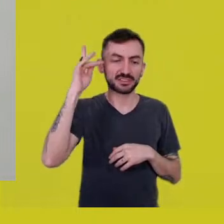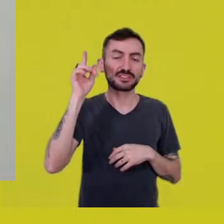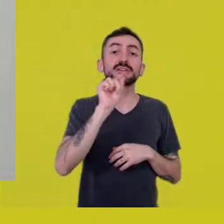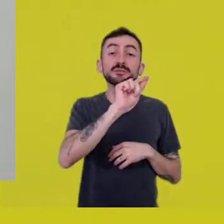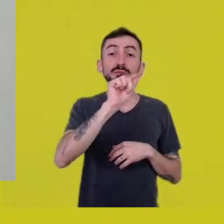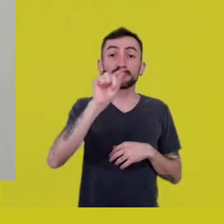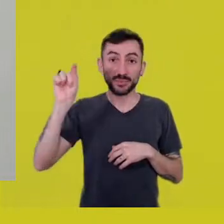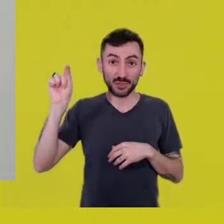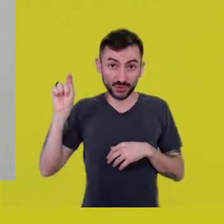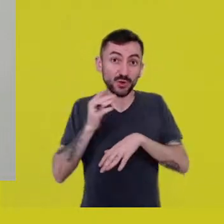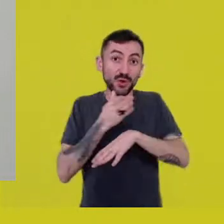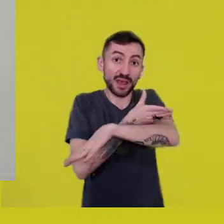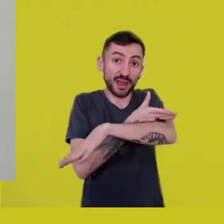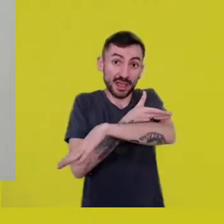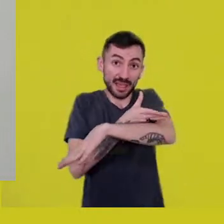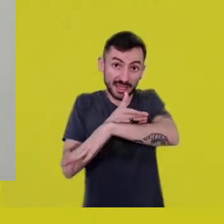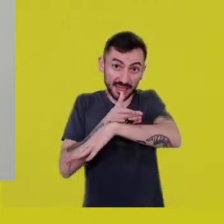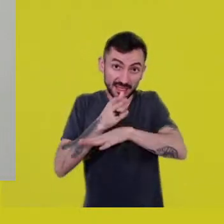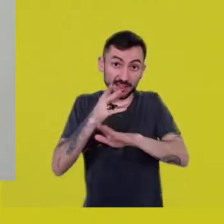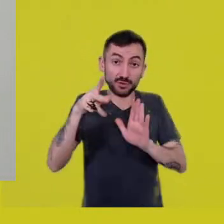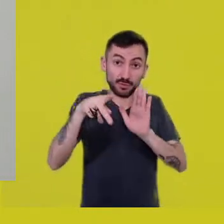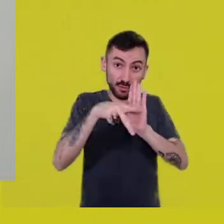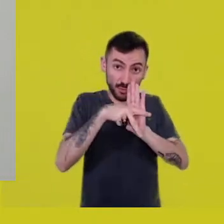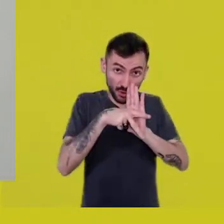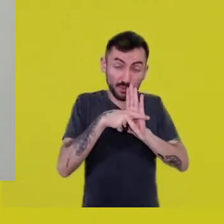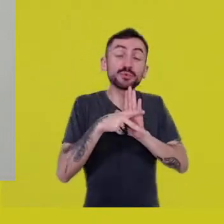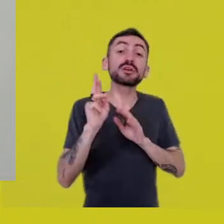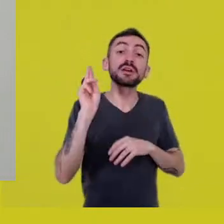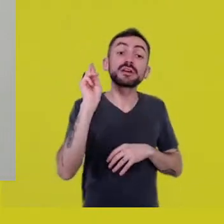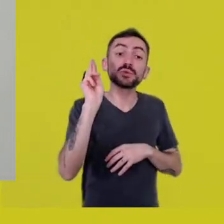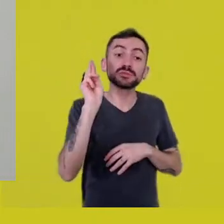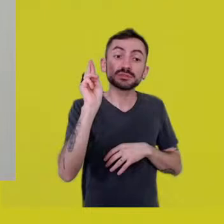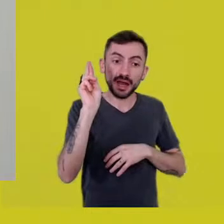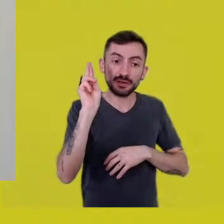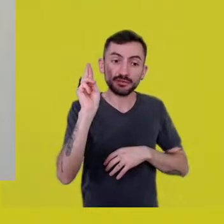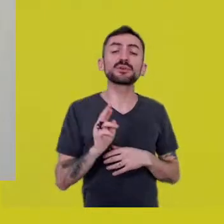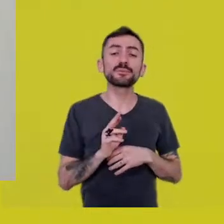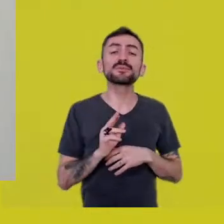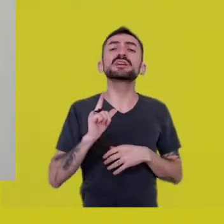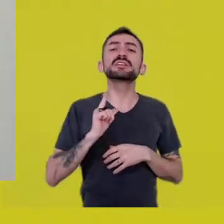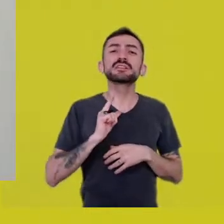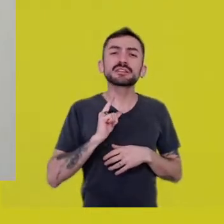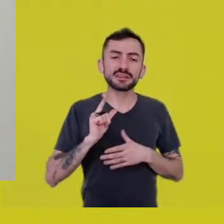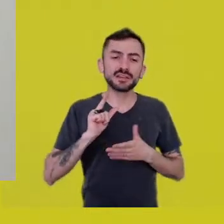play maraccas. It’s a smooth movement of the maraccas